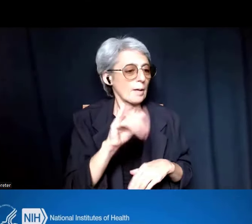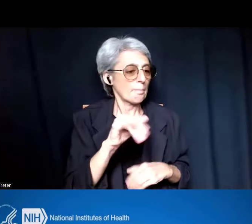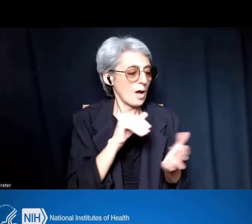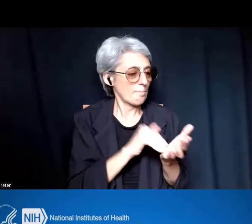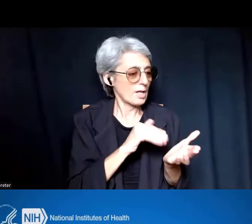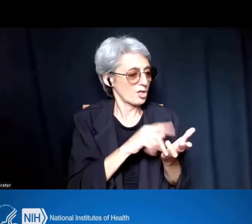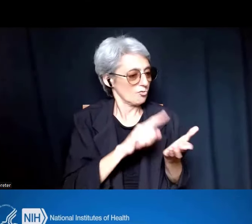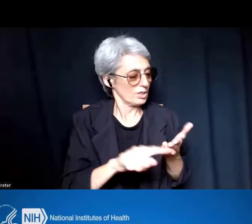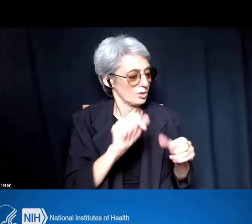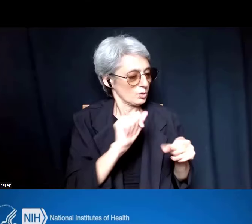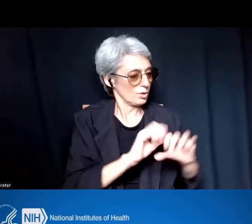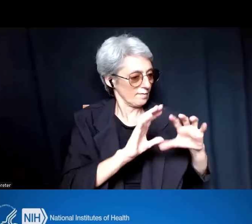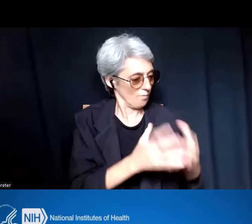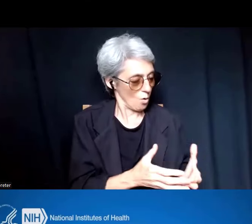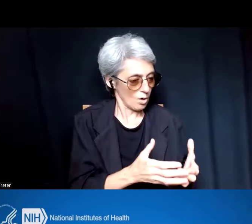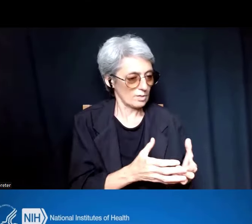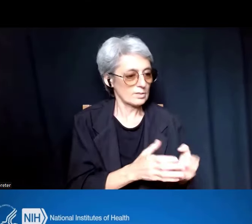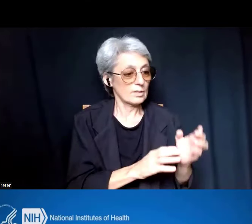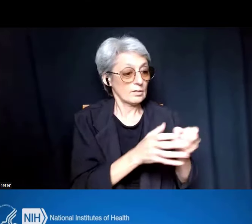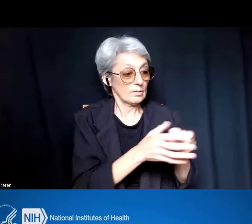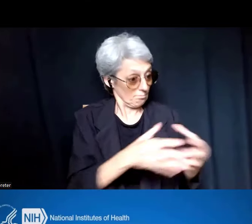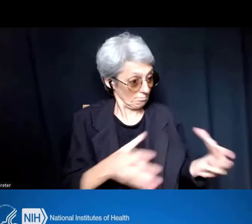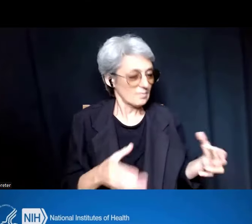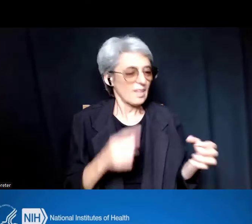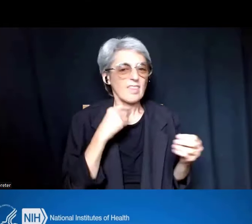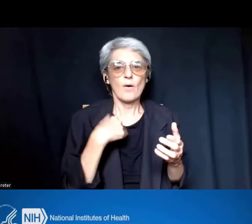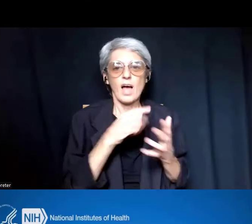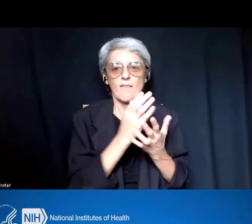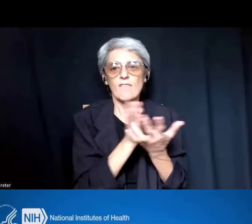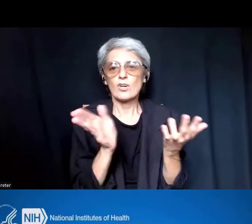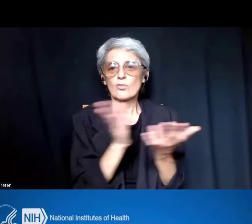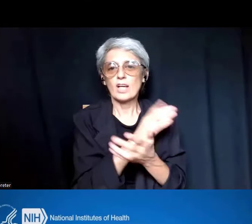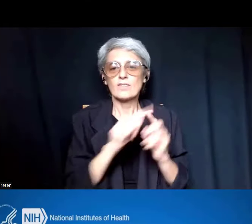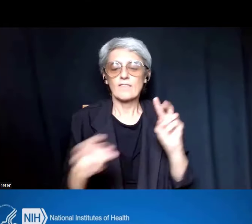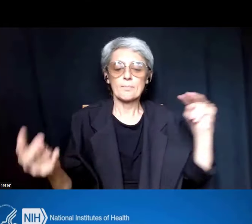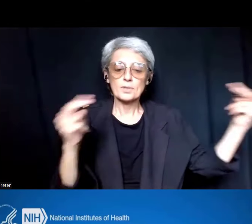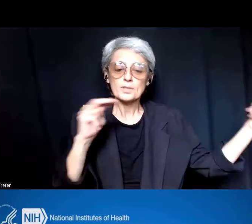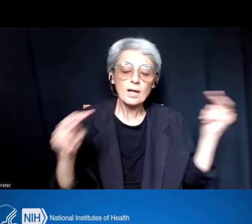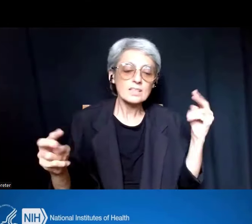that will benefit from a full range of perspectives, experiences, backgrounds, etcetera,